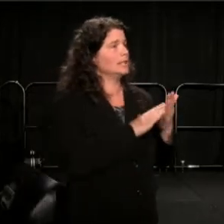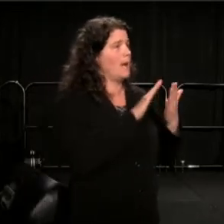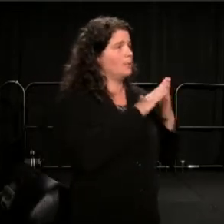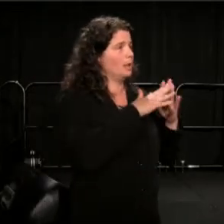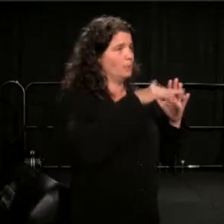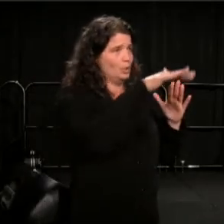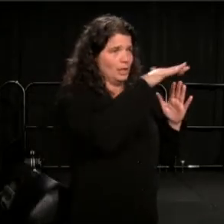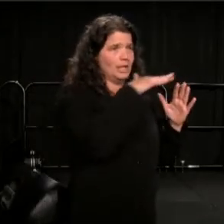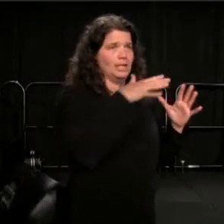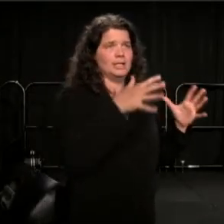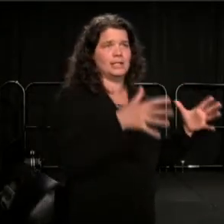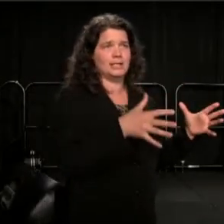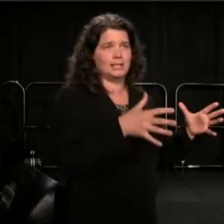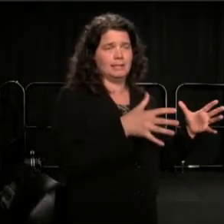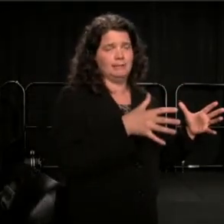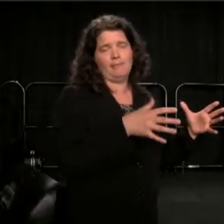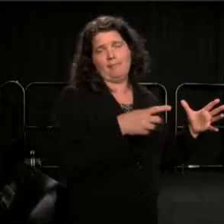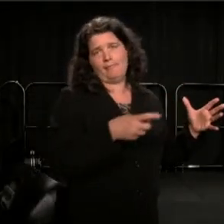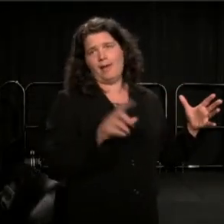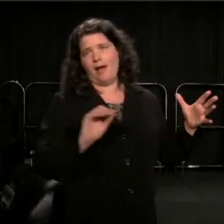in the way that they have characterized this gathering,